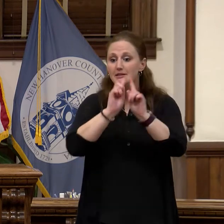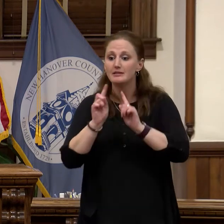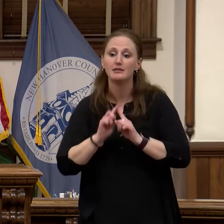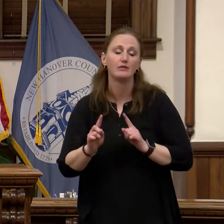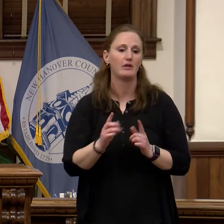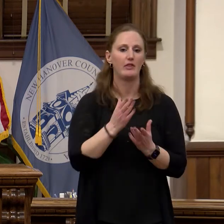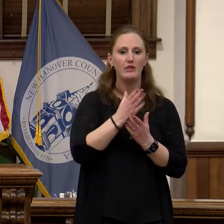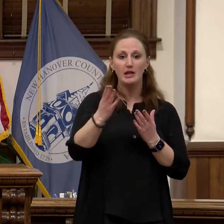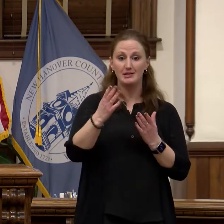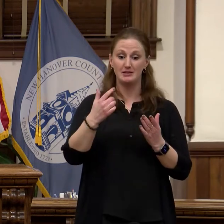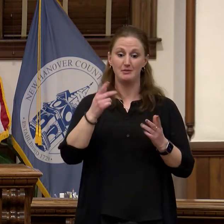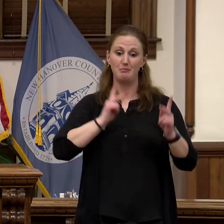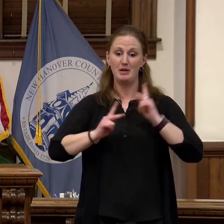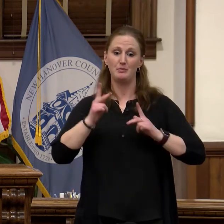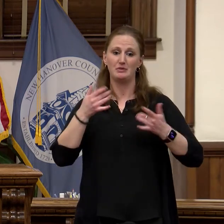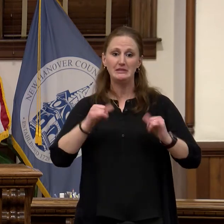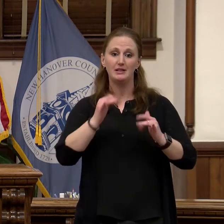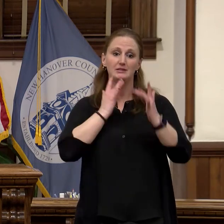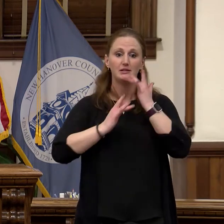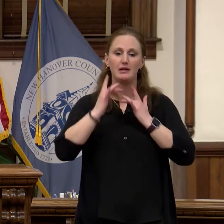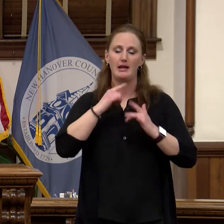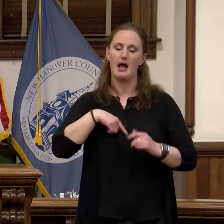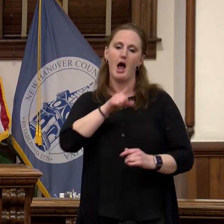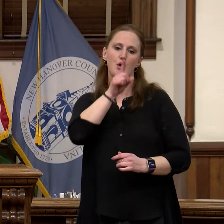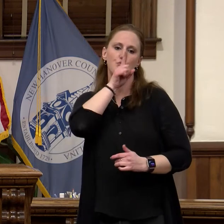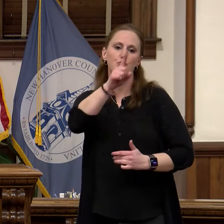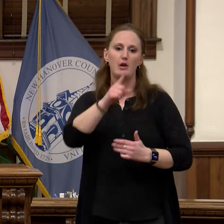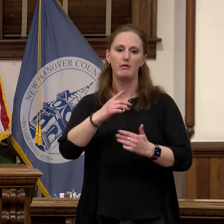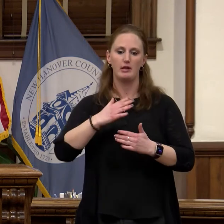partners and volunteers who are working to build resiliency throughout our